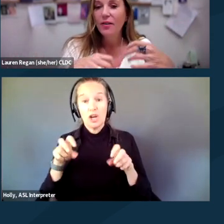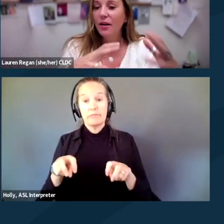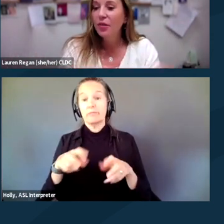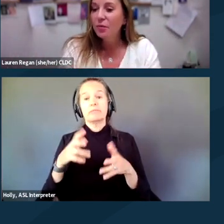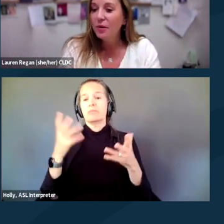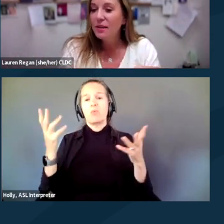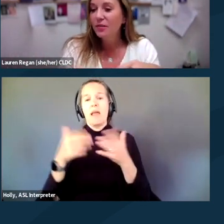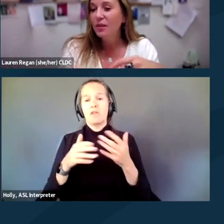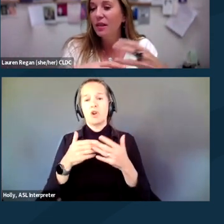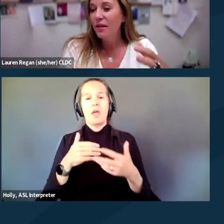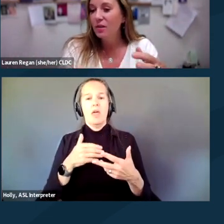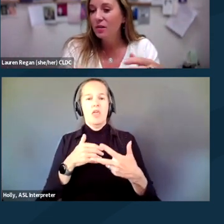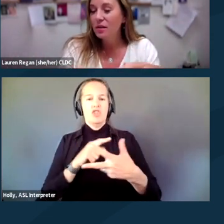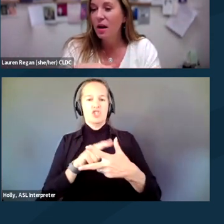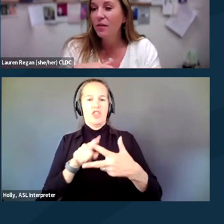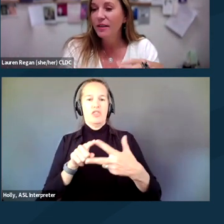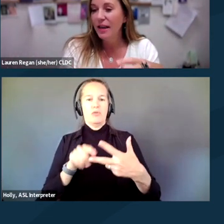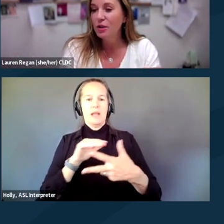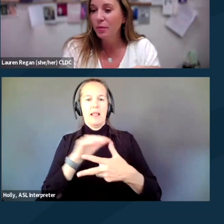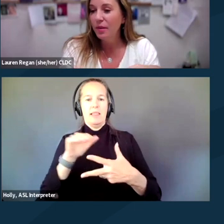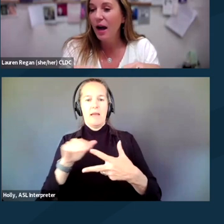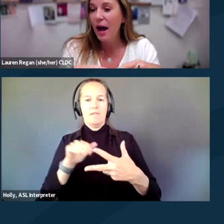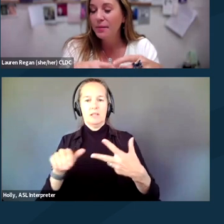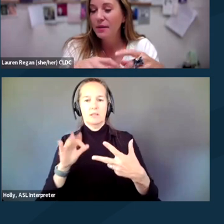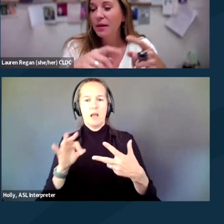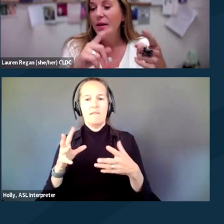there are three different levels of engagement with cops.